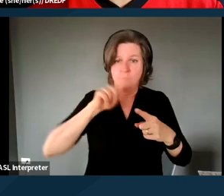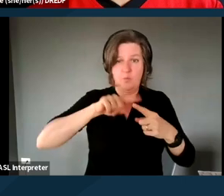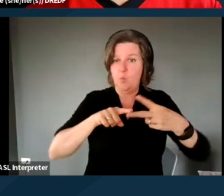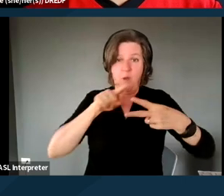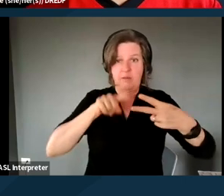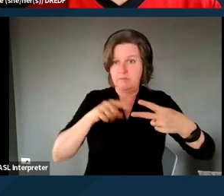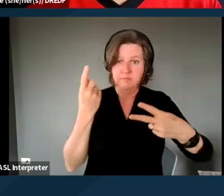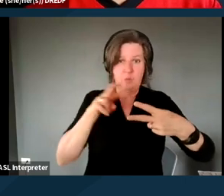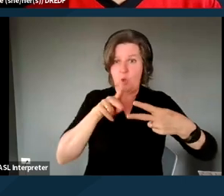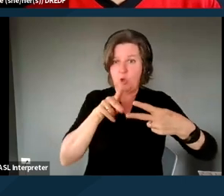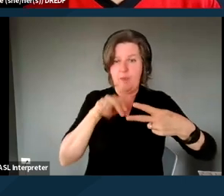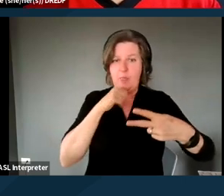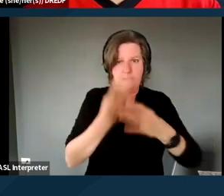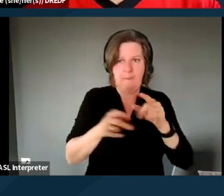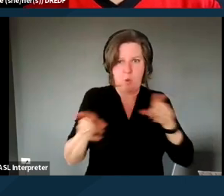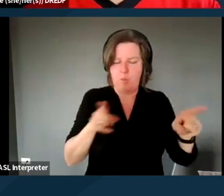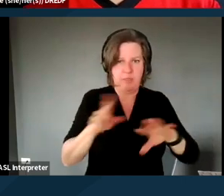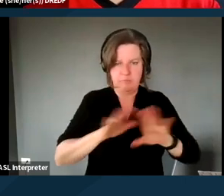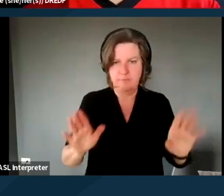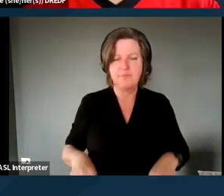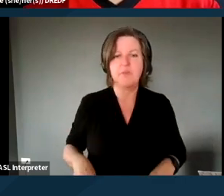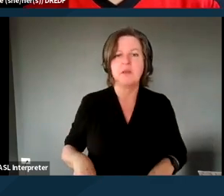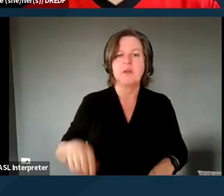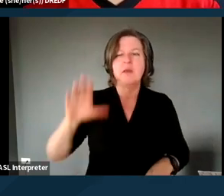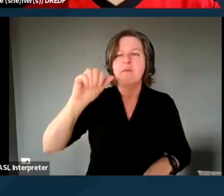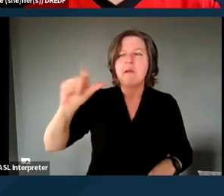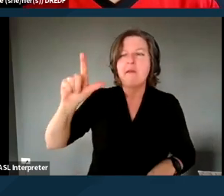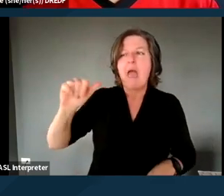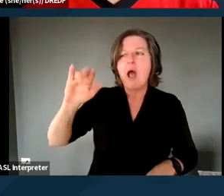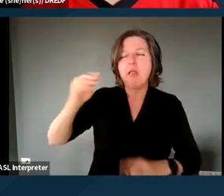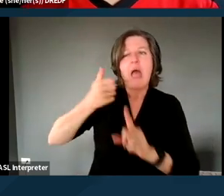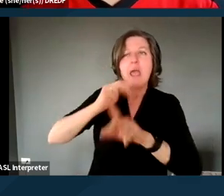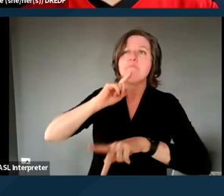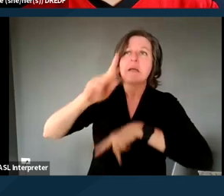The CalAIM is a type of waiver, but... Oh, thank you.